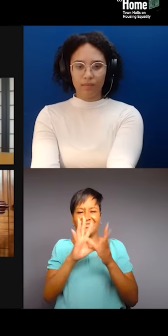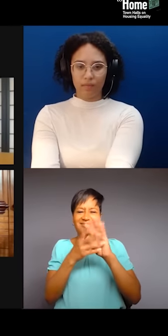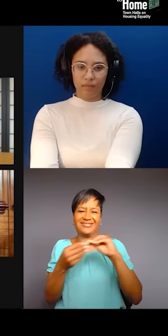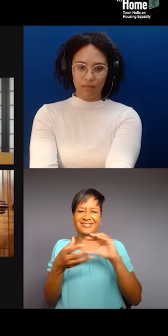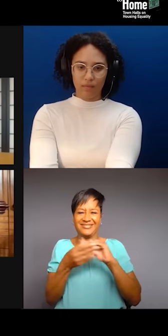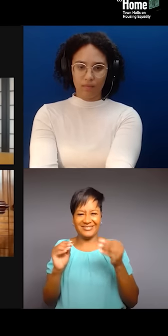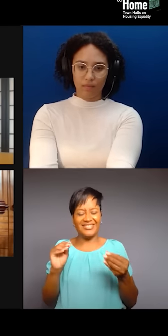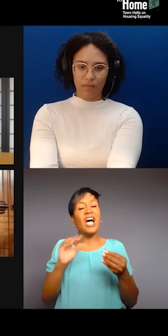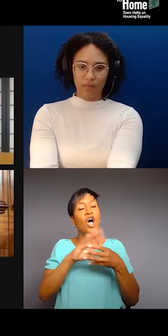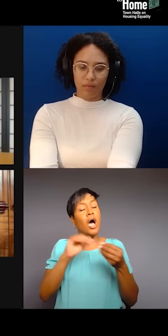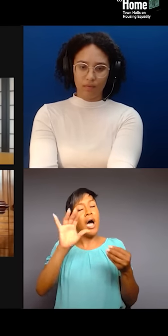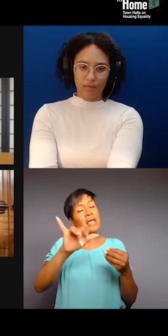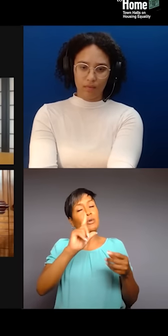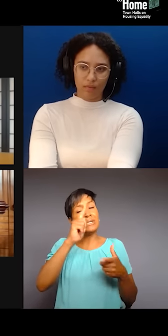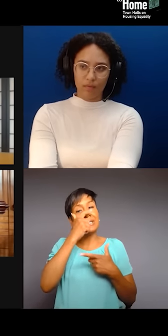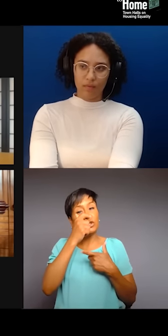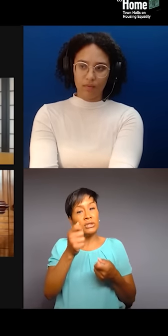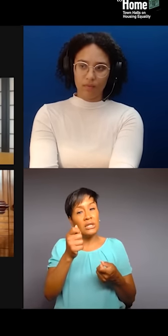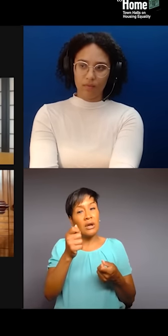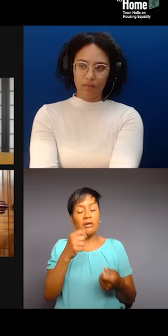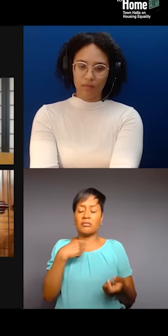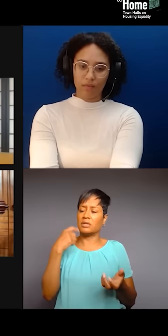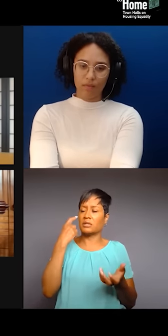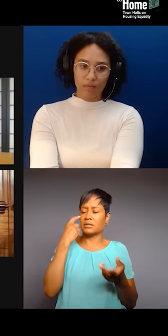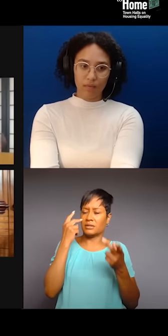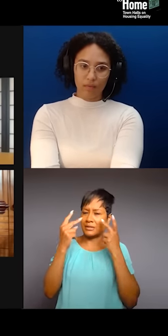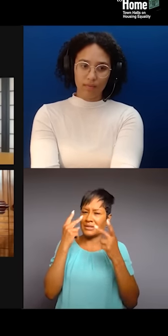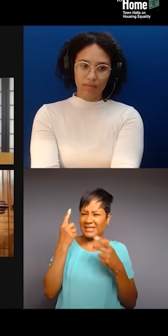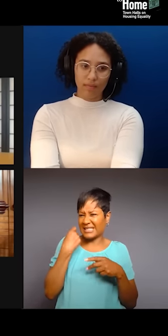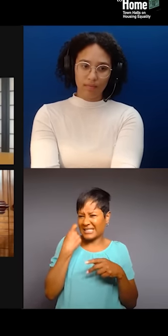that I've seen recently, and I do think that it's symptomatic of just social media